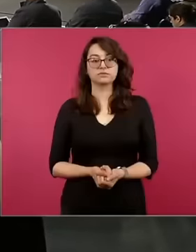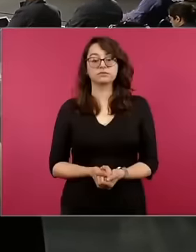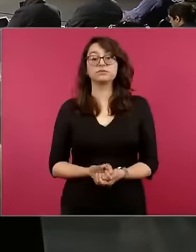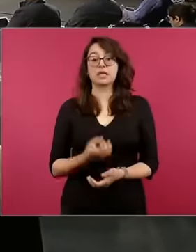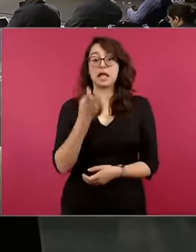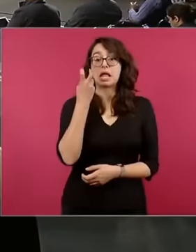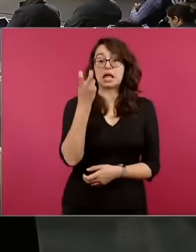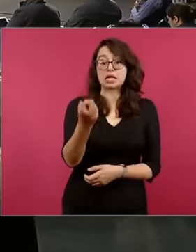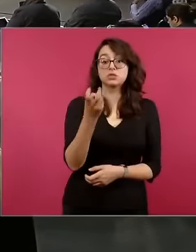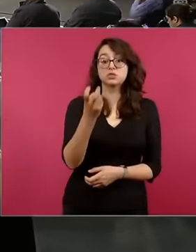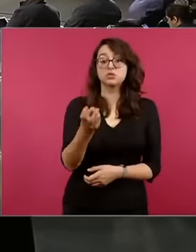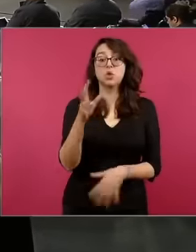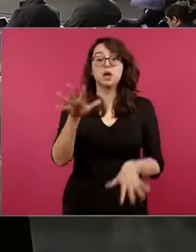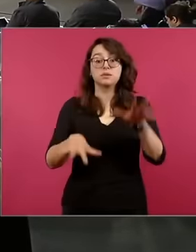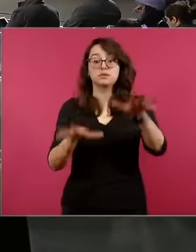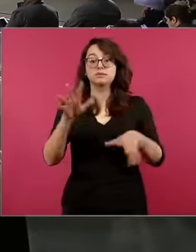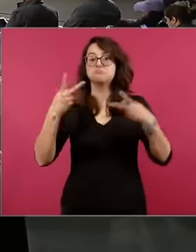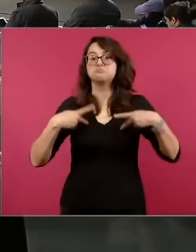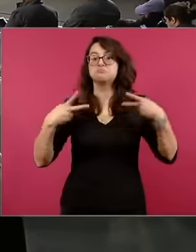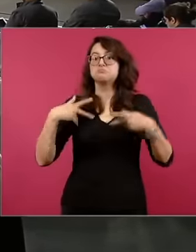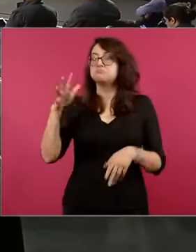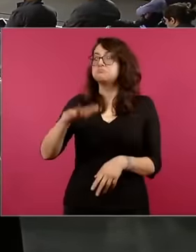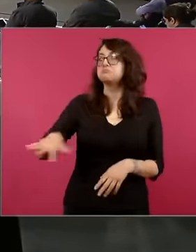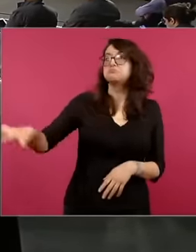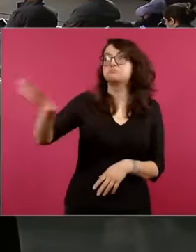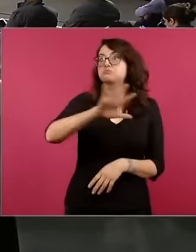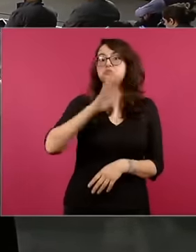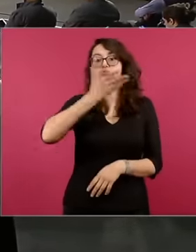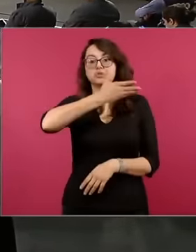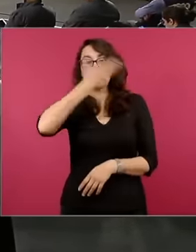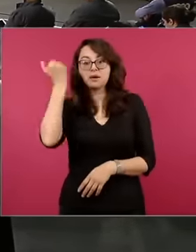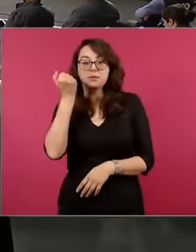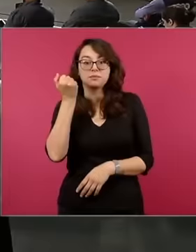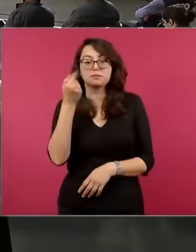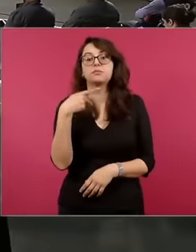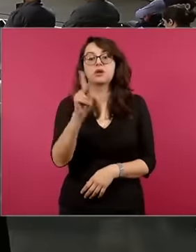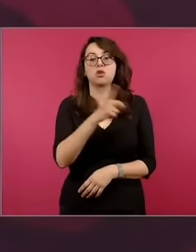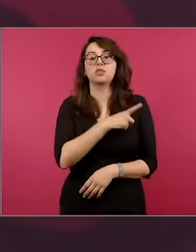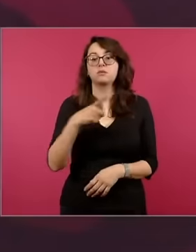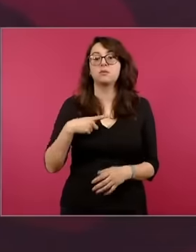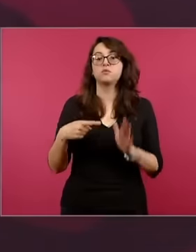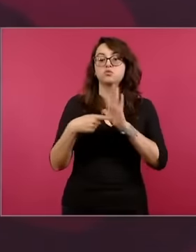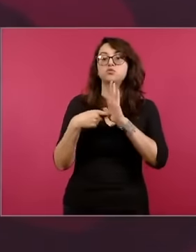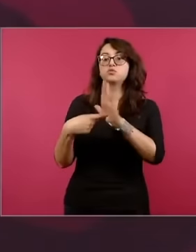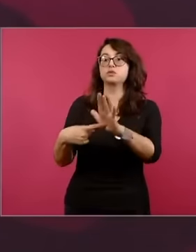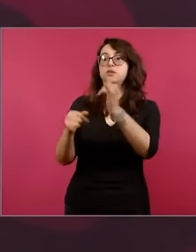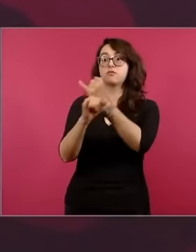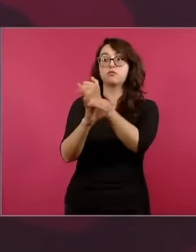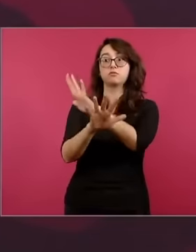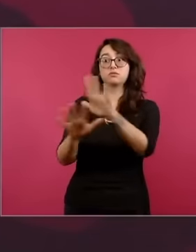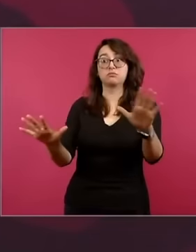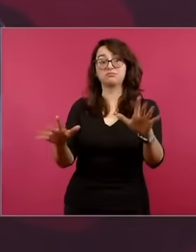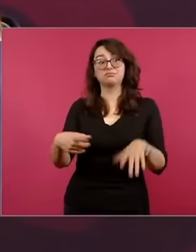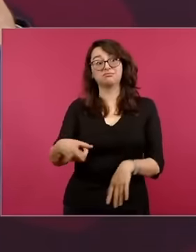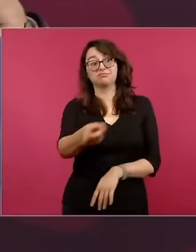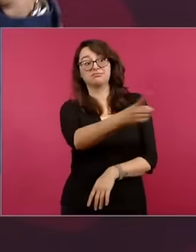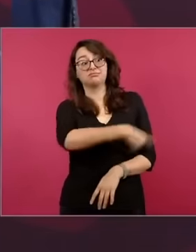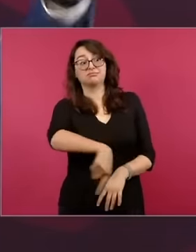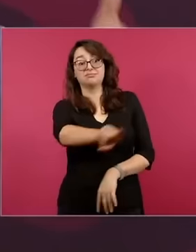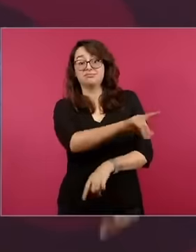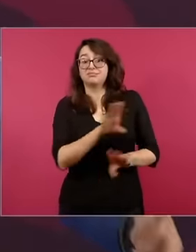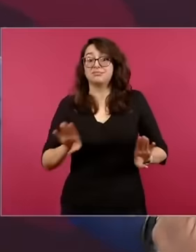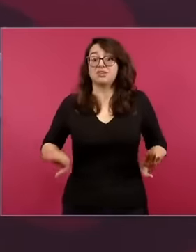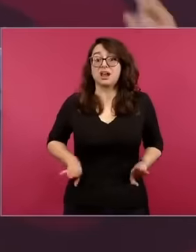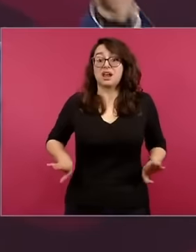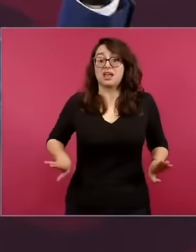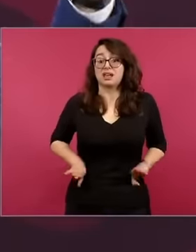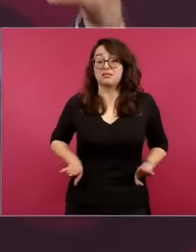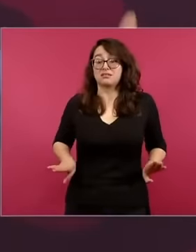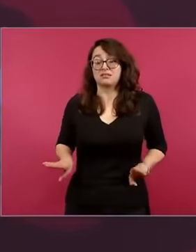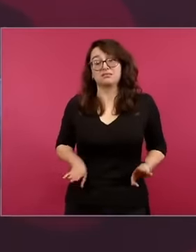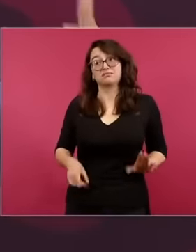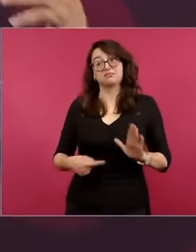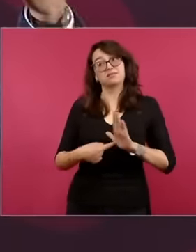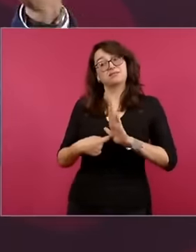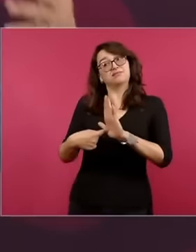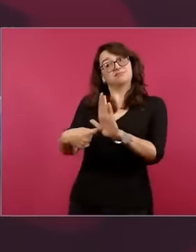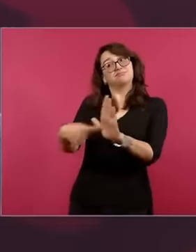protector against the campaign of